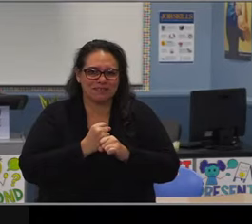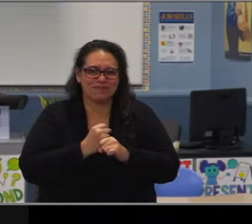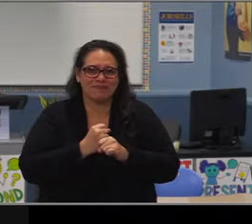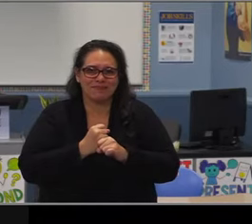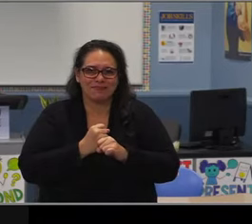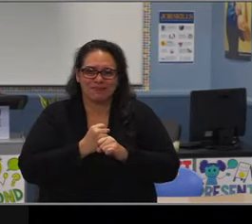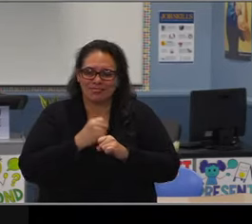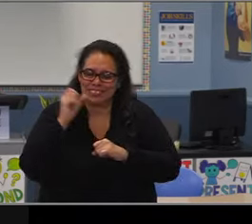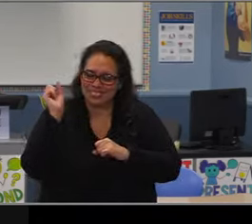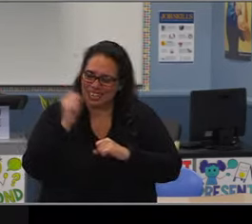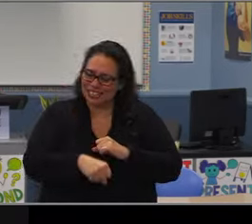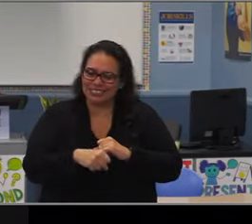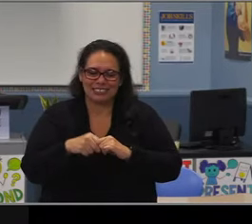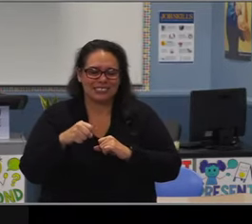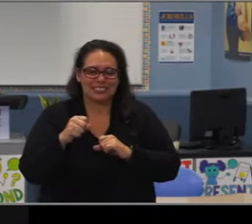and know that you will be greatly missed.